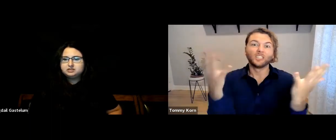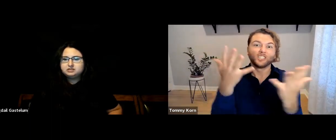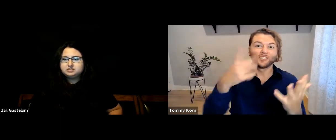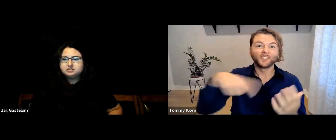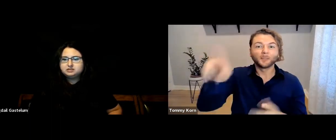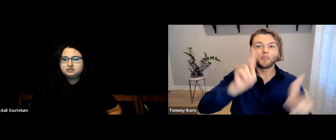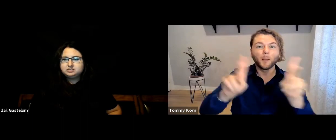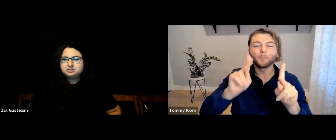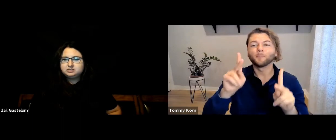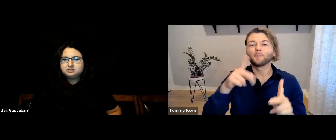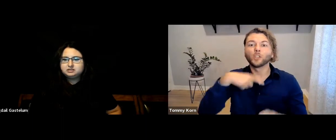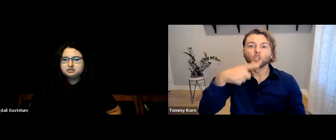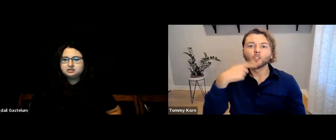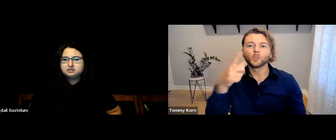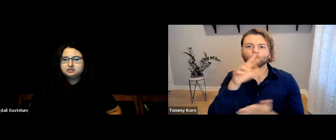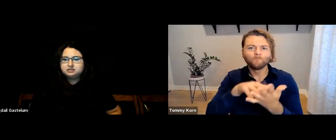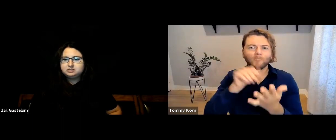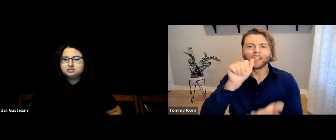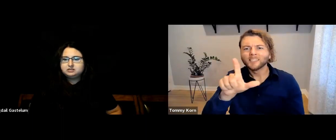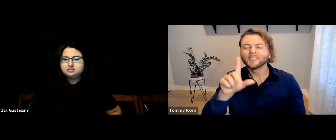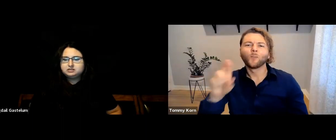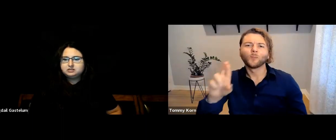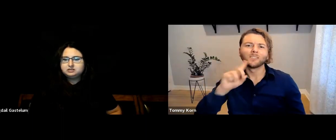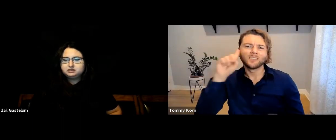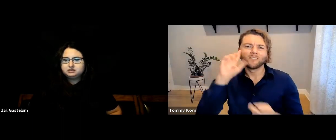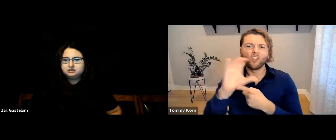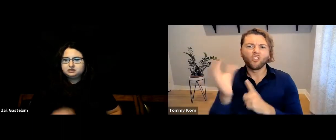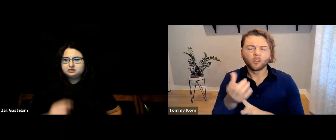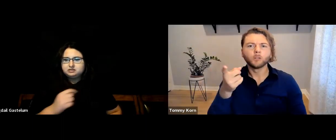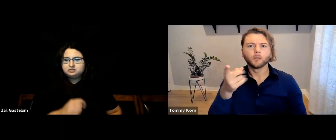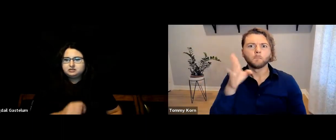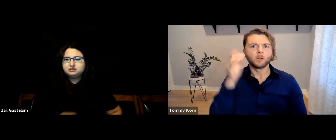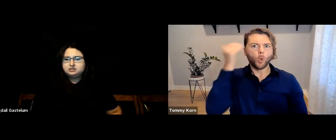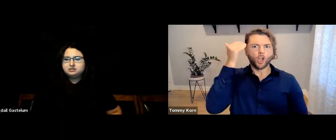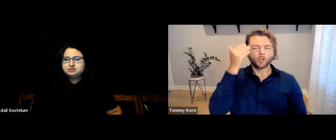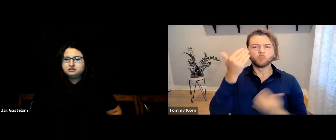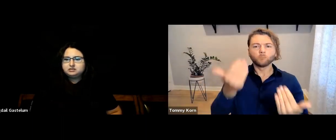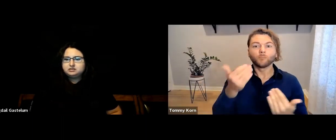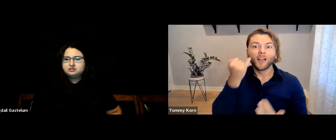For all the hearing people here learning about ASL and Deaf culture, just be aware.